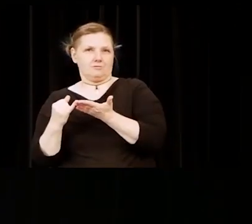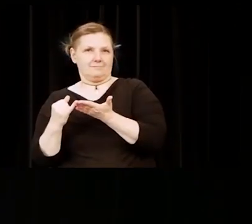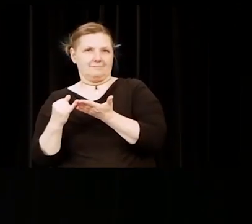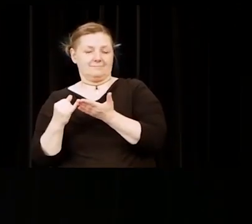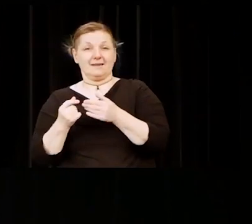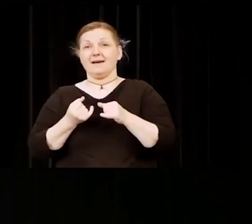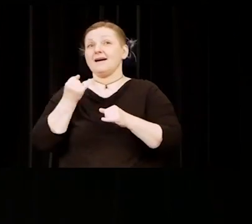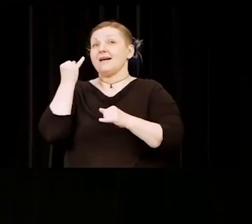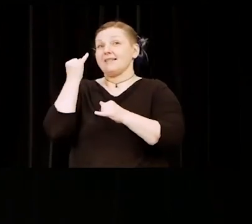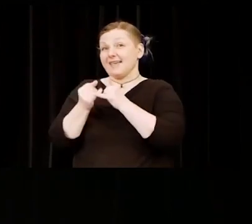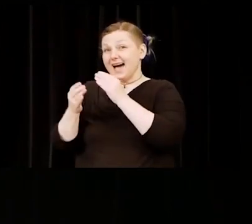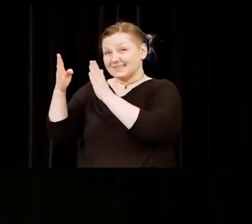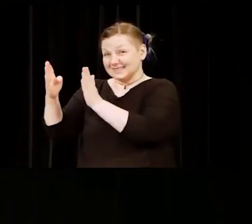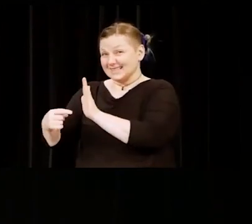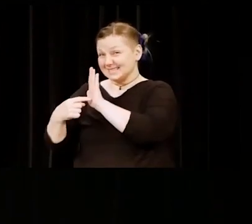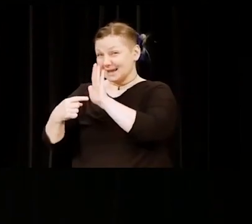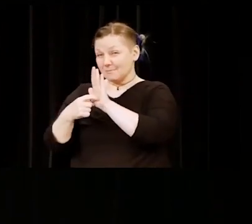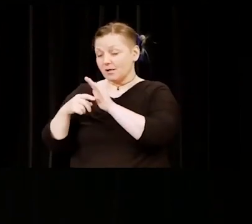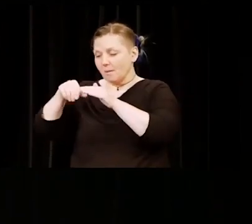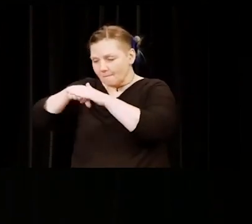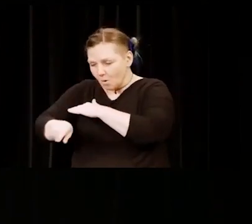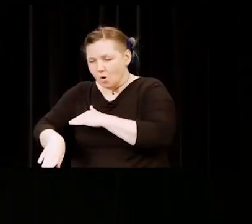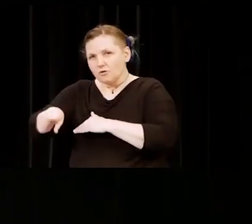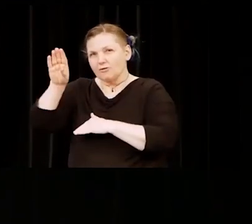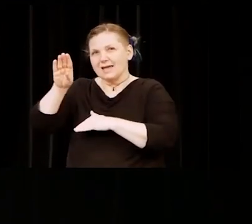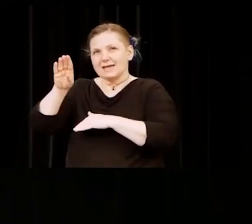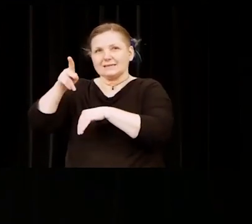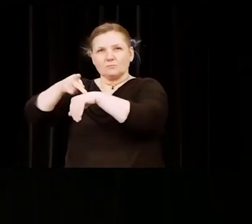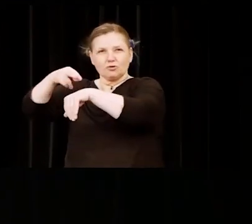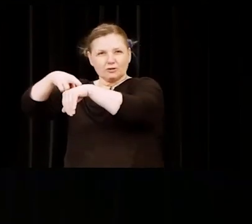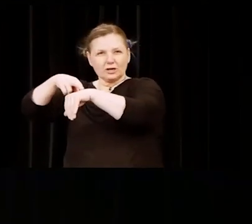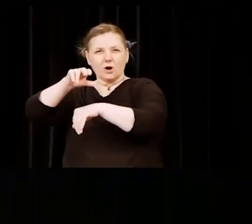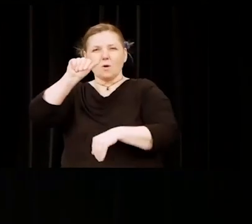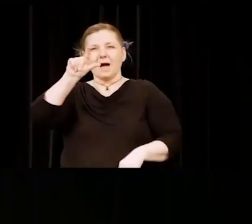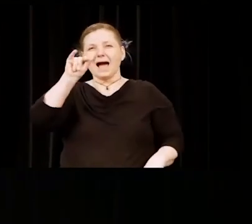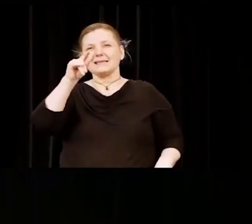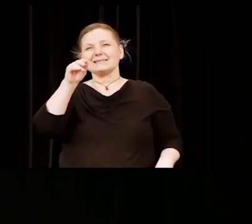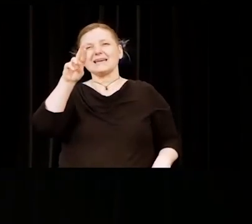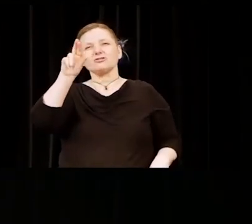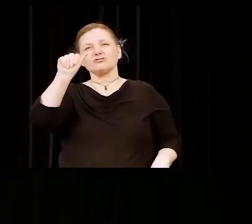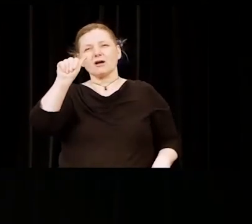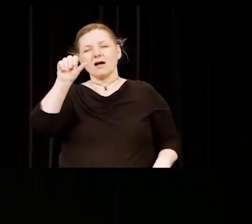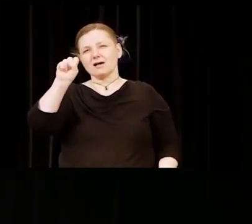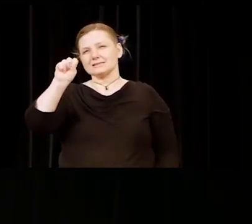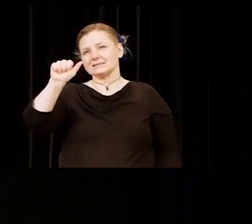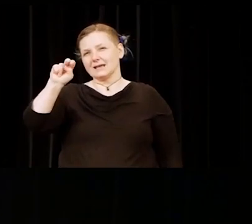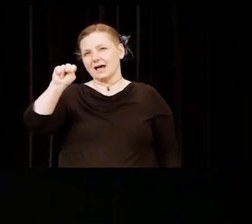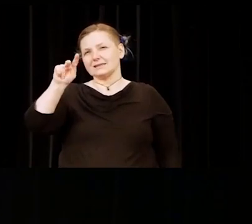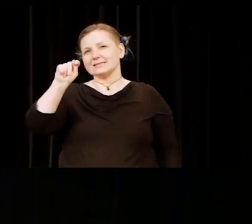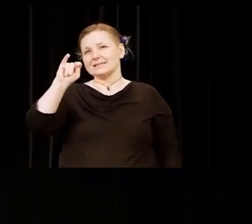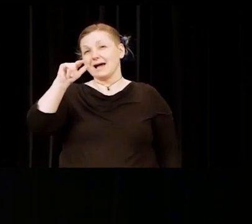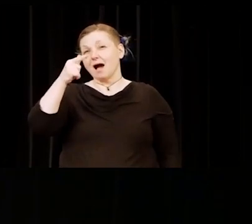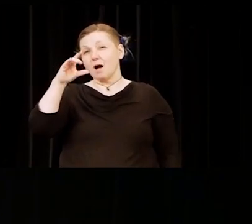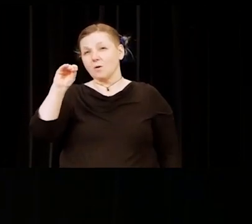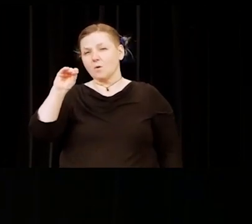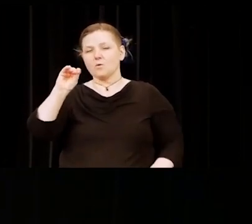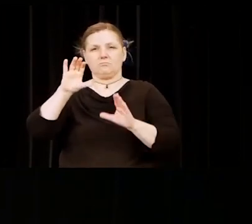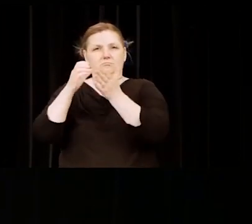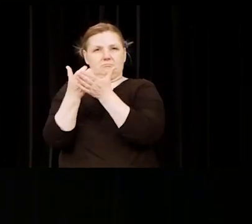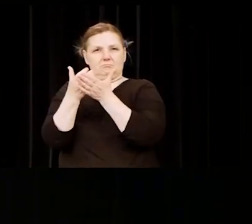Alexandra Santiago, Class of 2021, relocated to Holyoke with her family after Hurricane Maria.